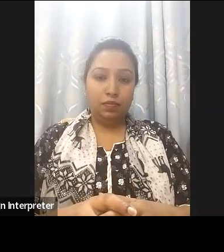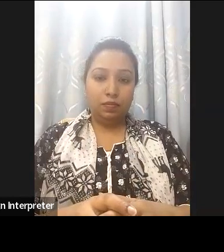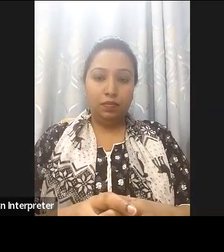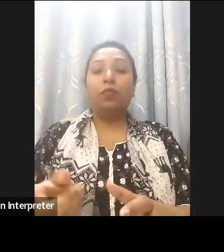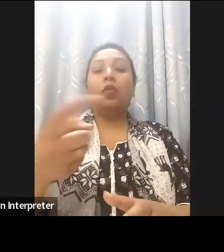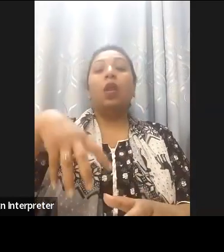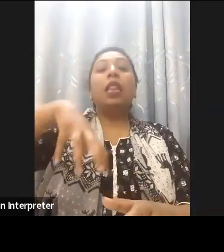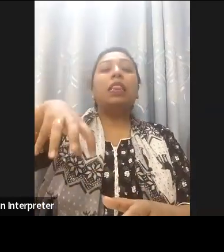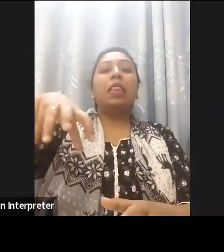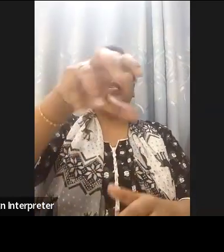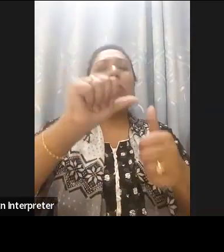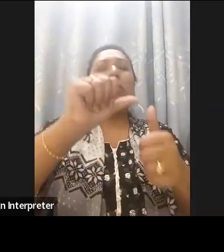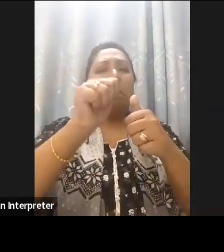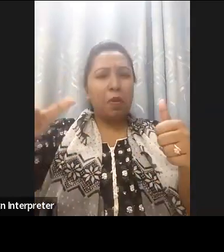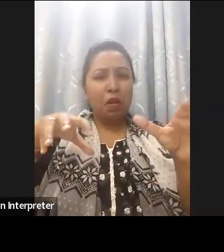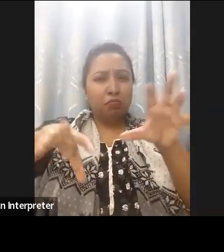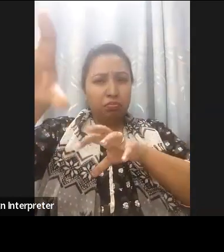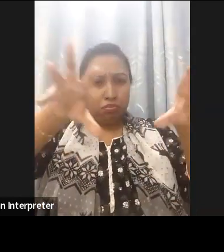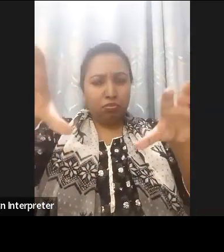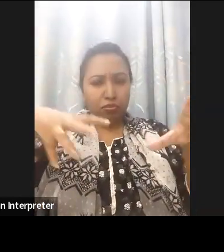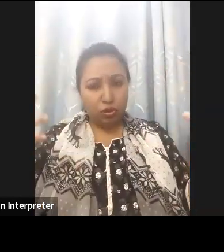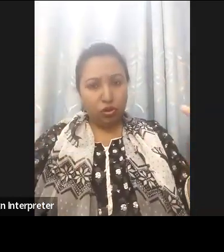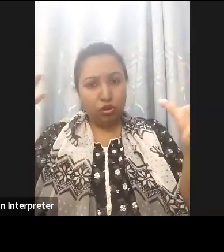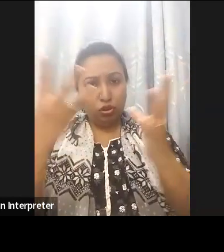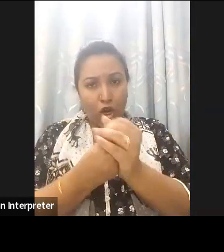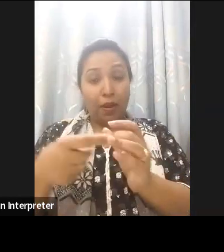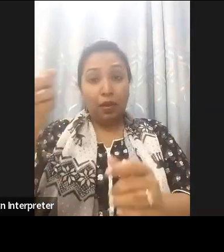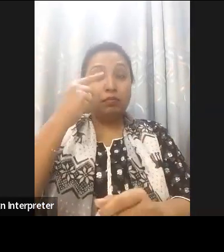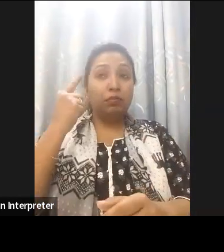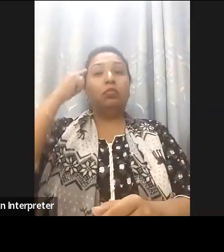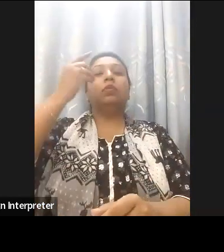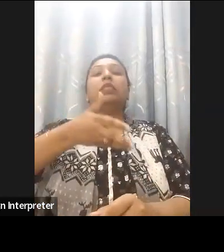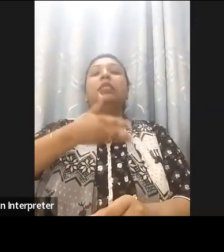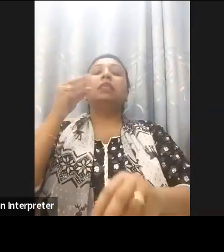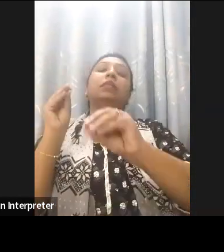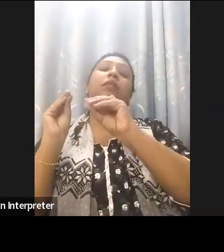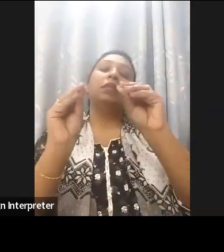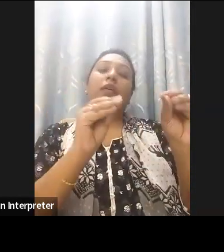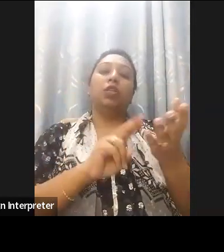together this awareness creation of of the digital rights of persons with disability next please